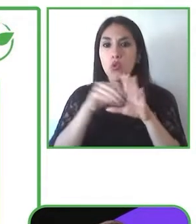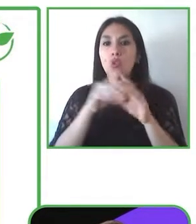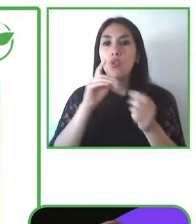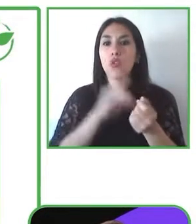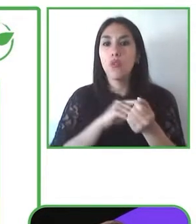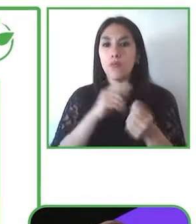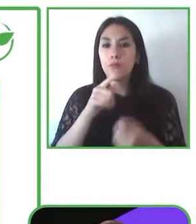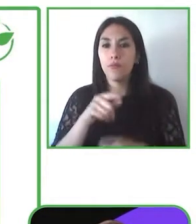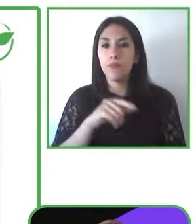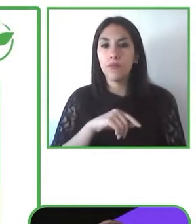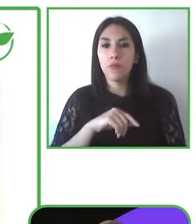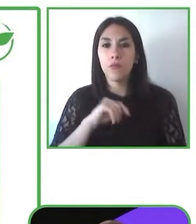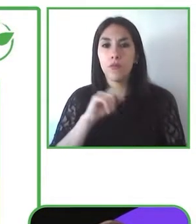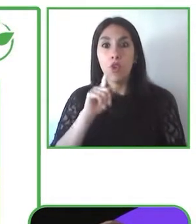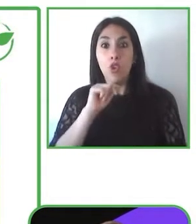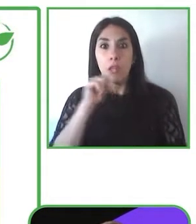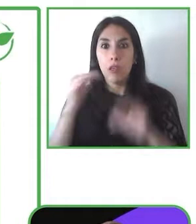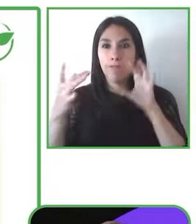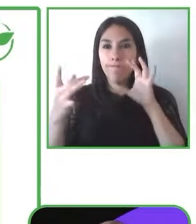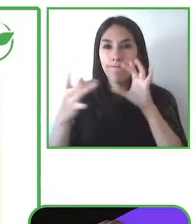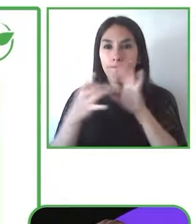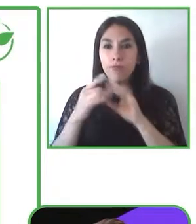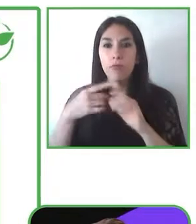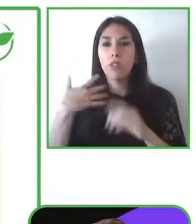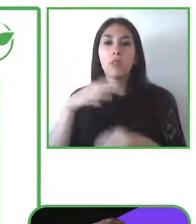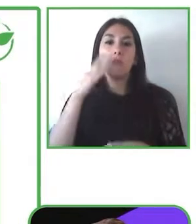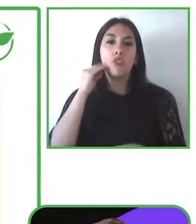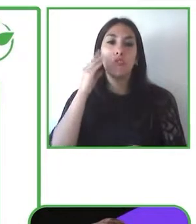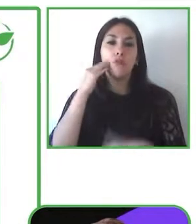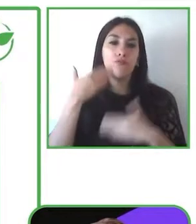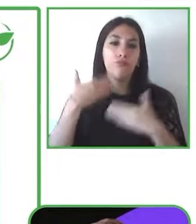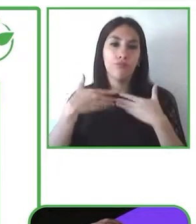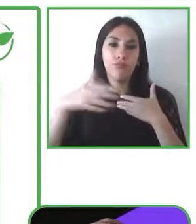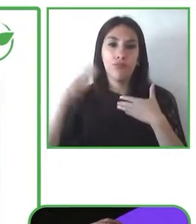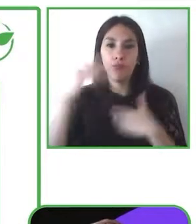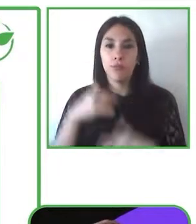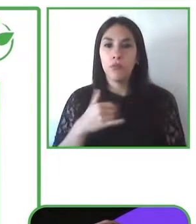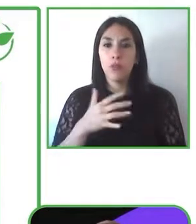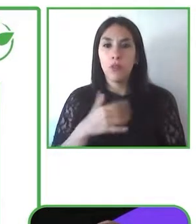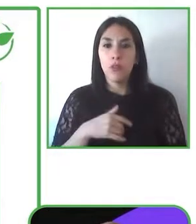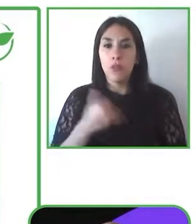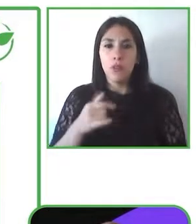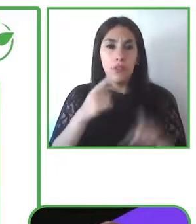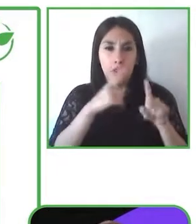done on creating accessibility is accessible digitalized space and in this conference and